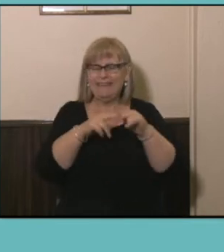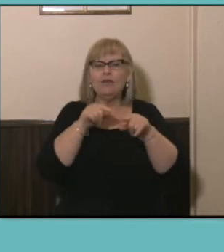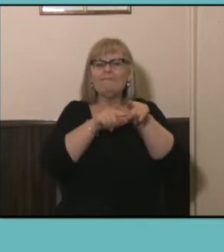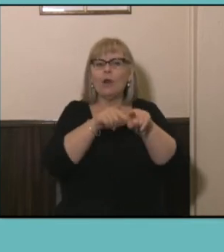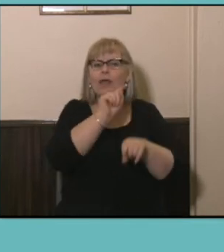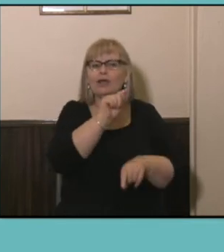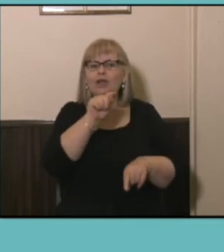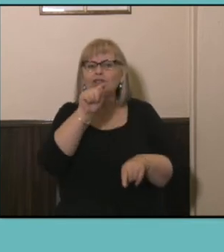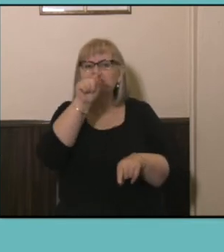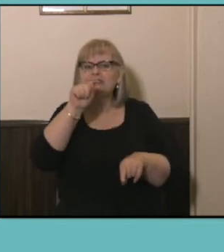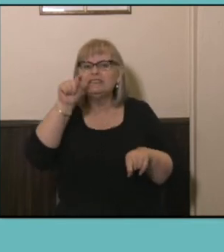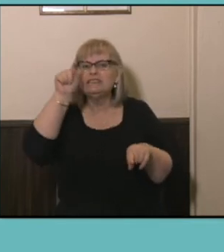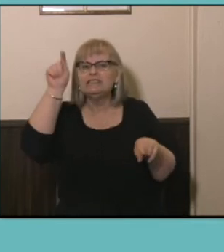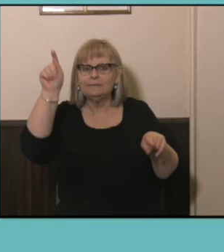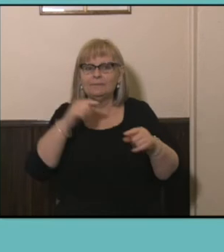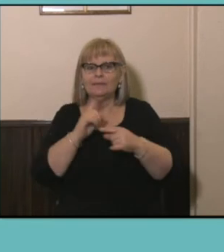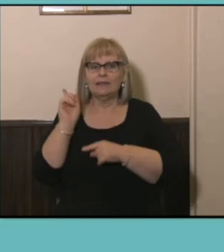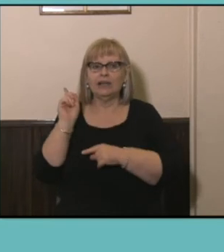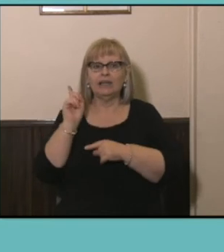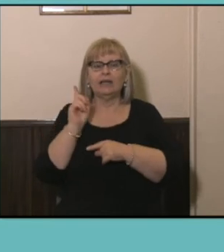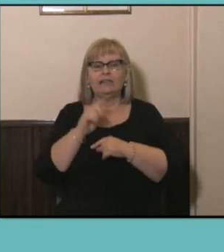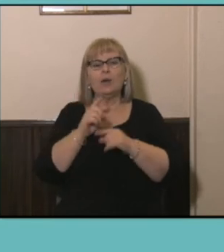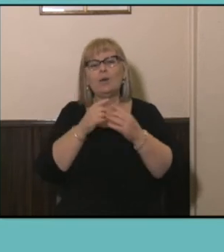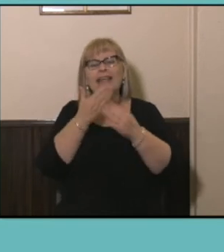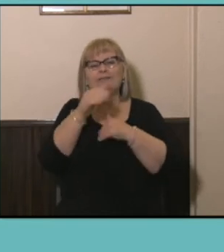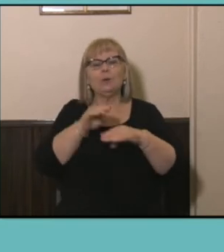so the straight line is giving you a bit of a trendline figure, you're following